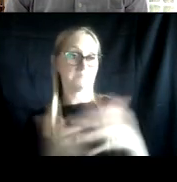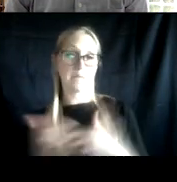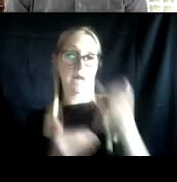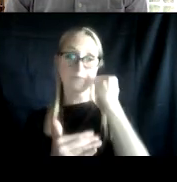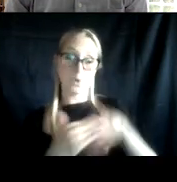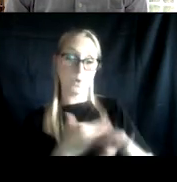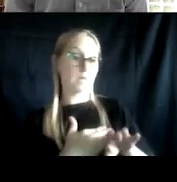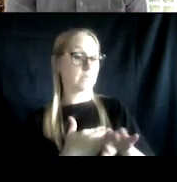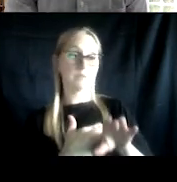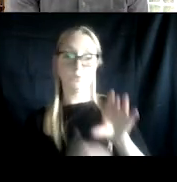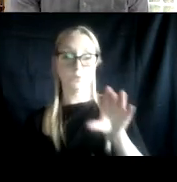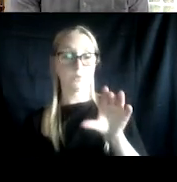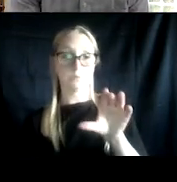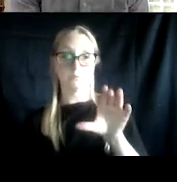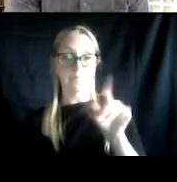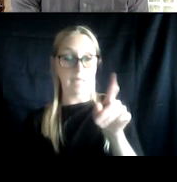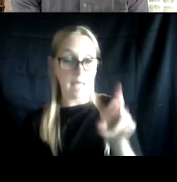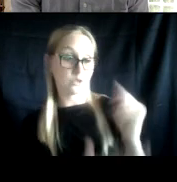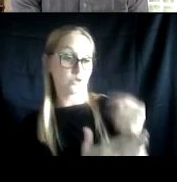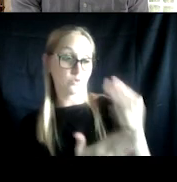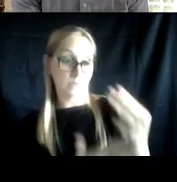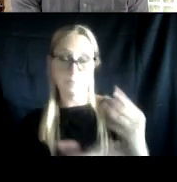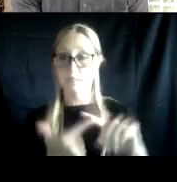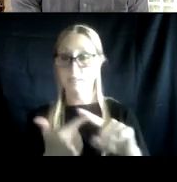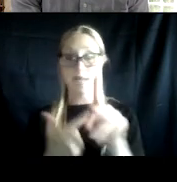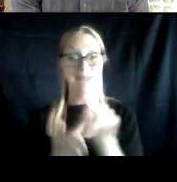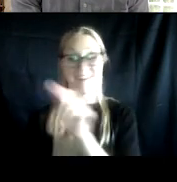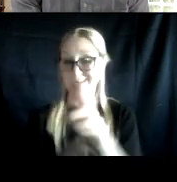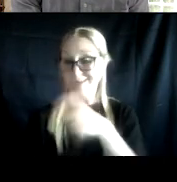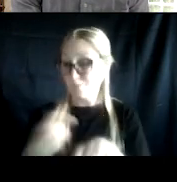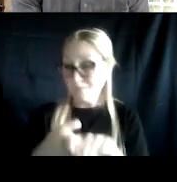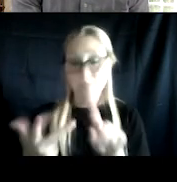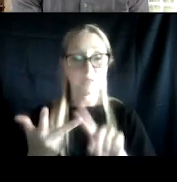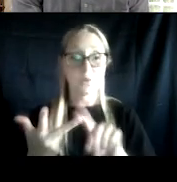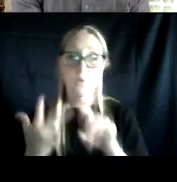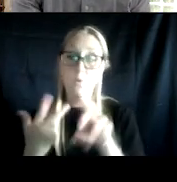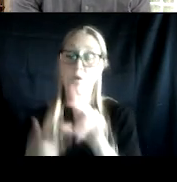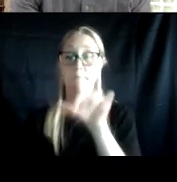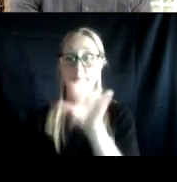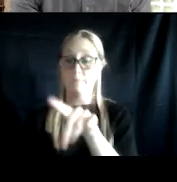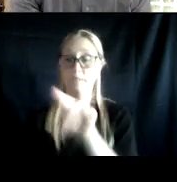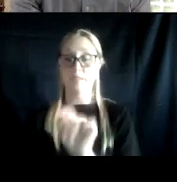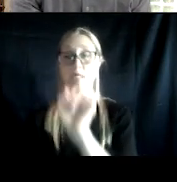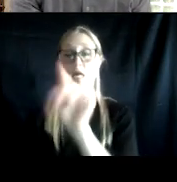to a knee replacement to even PTSD in a substance use disorder population.